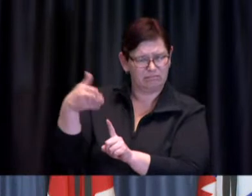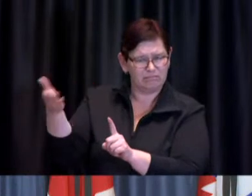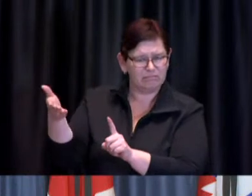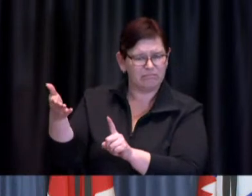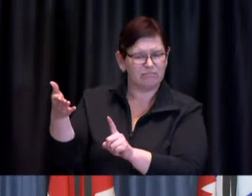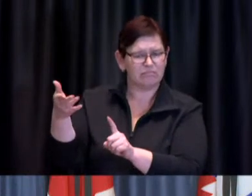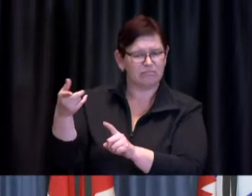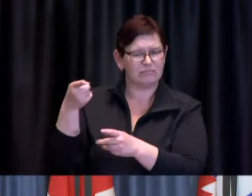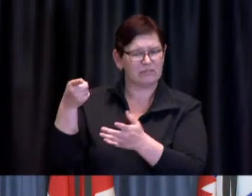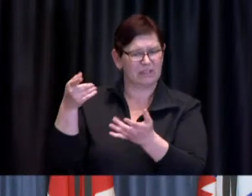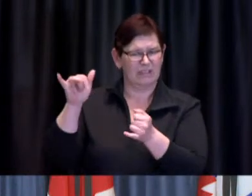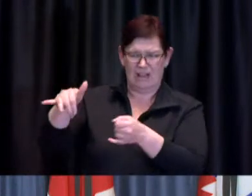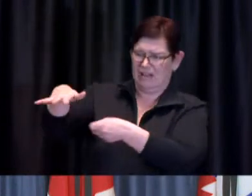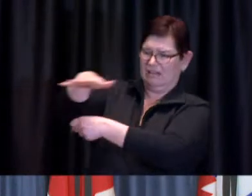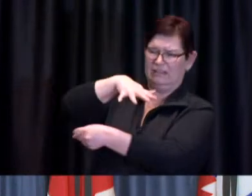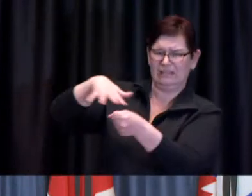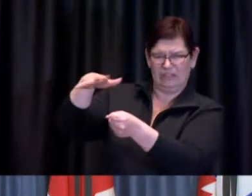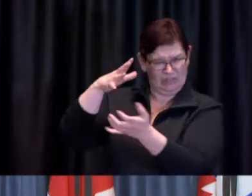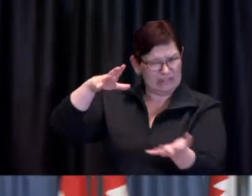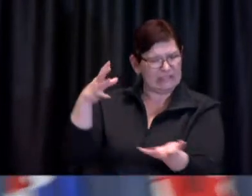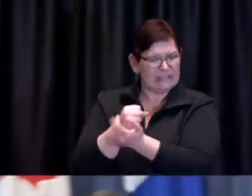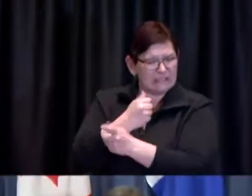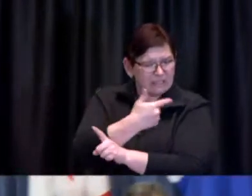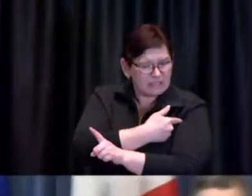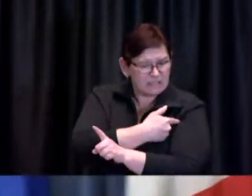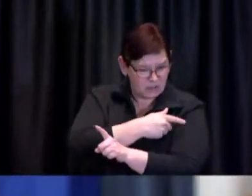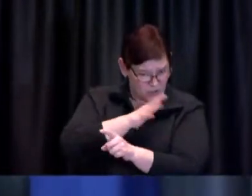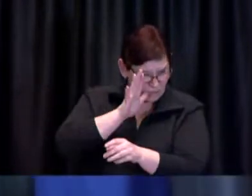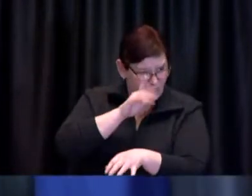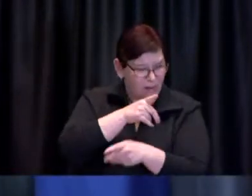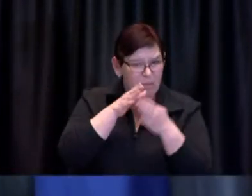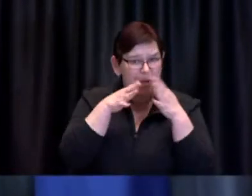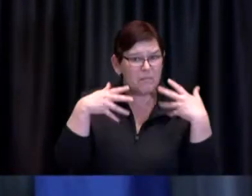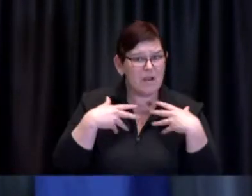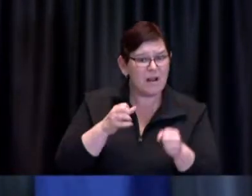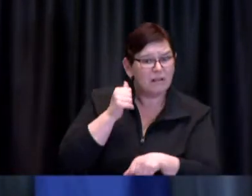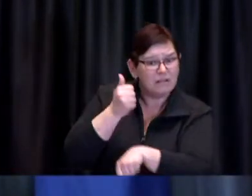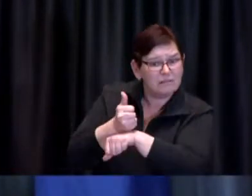is this something that can be done and is it too late once a plant is already experiencing an outbreak?